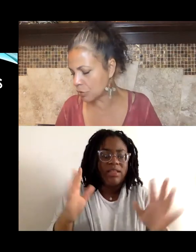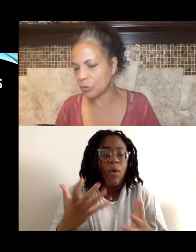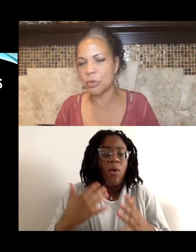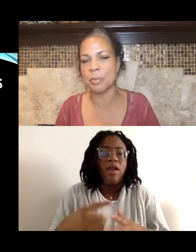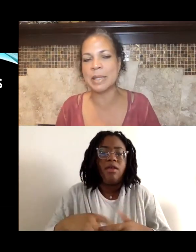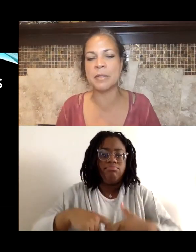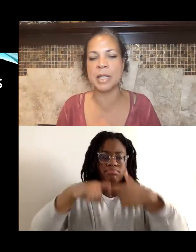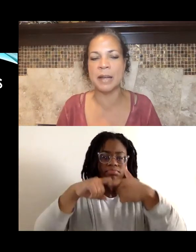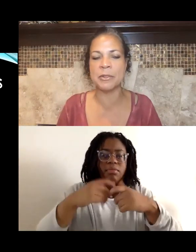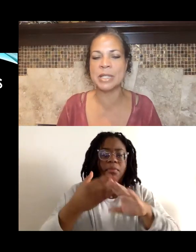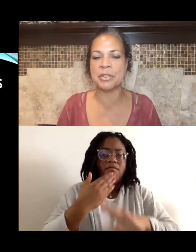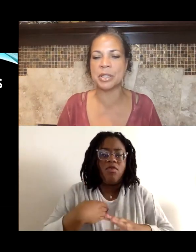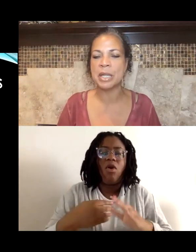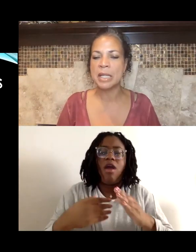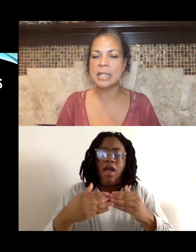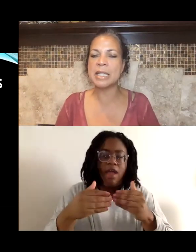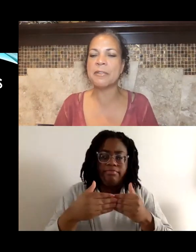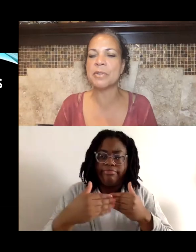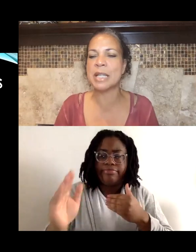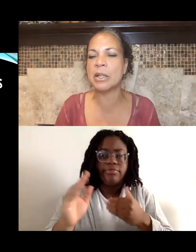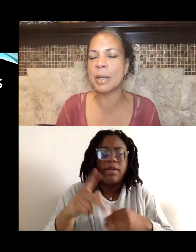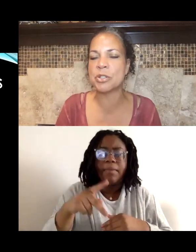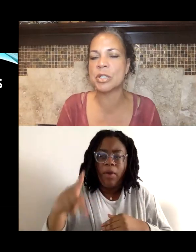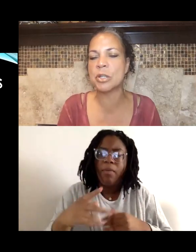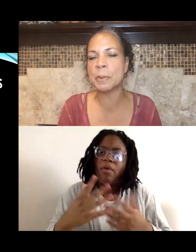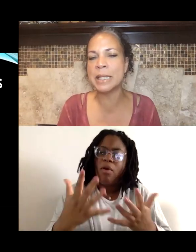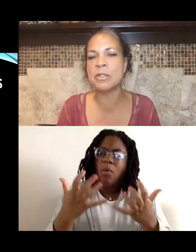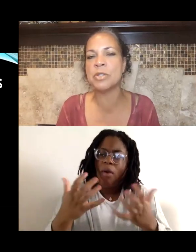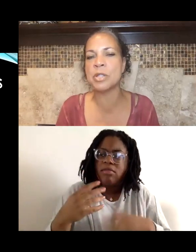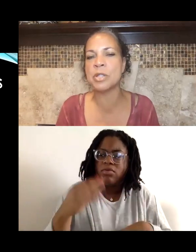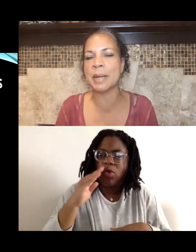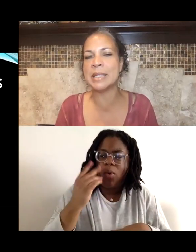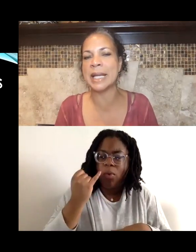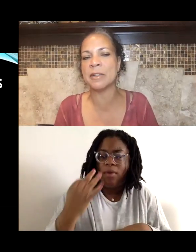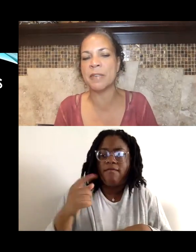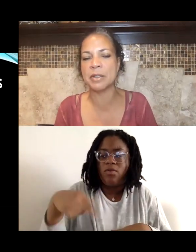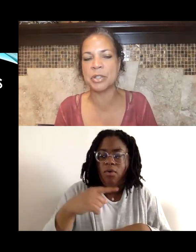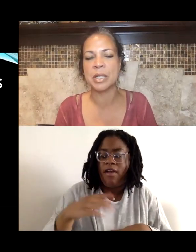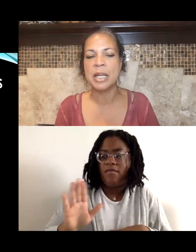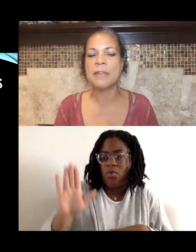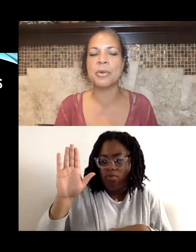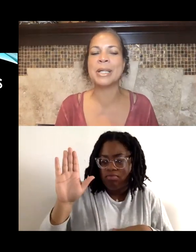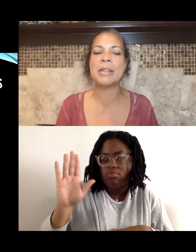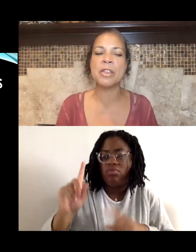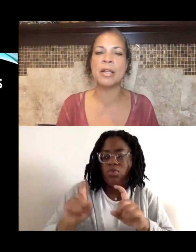to the rest of the conversation, to see if there's any questions. So please use the raise hand function, if there are any thoughts